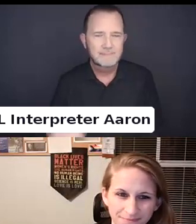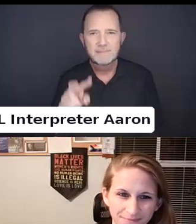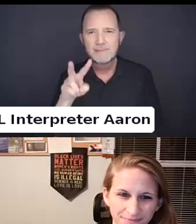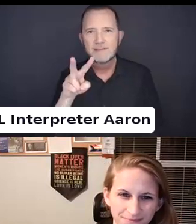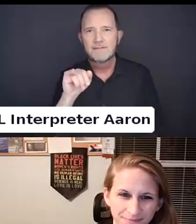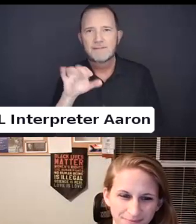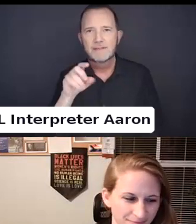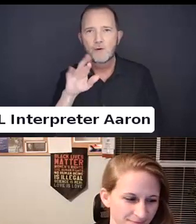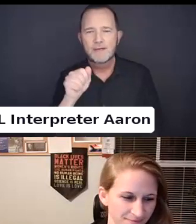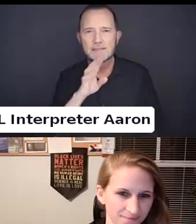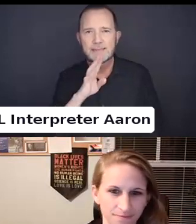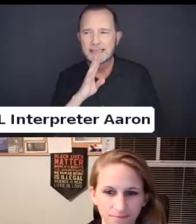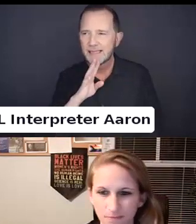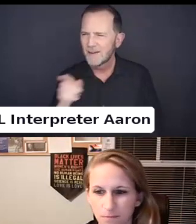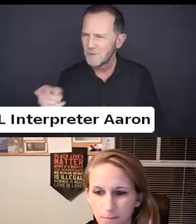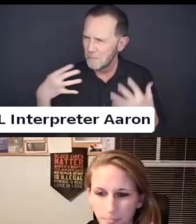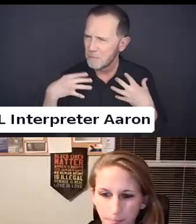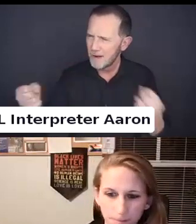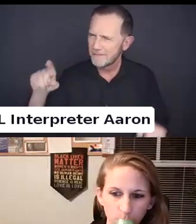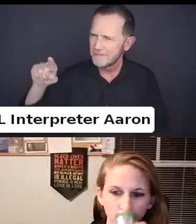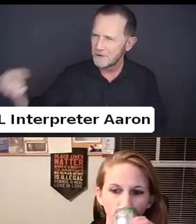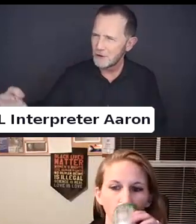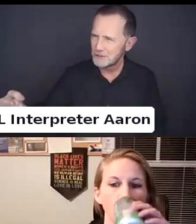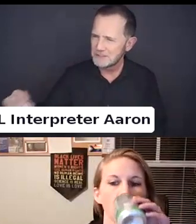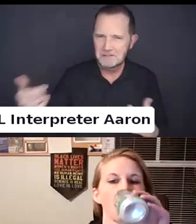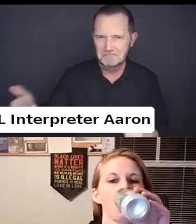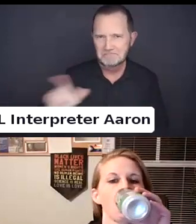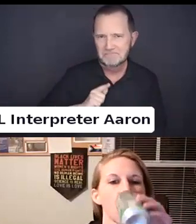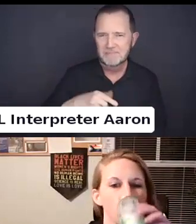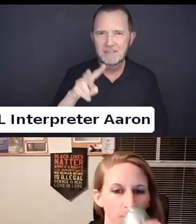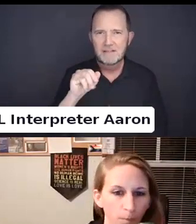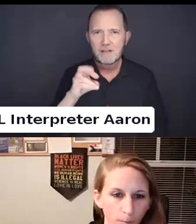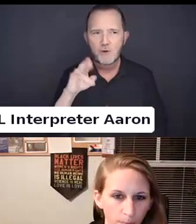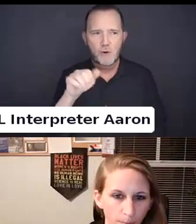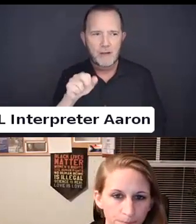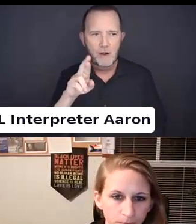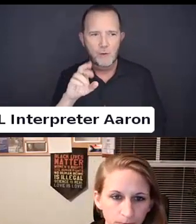I am Victoria M. Rodr guez-Rold n.